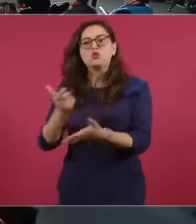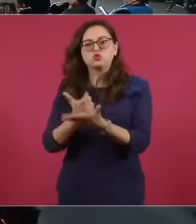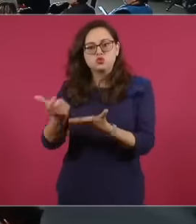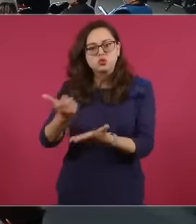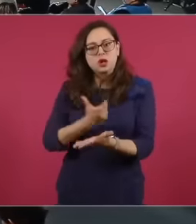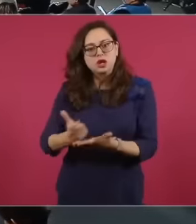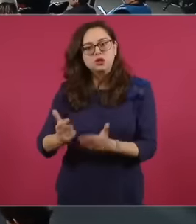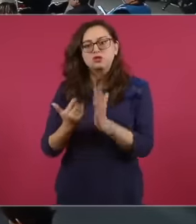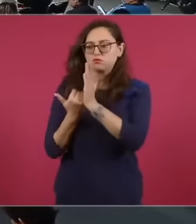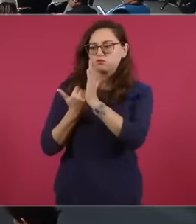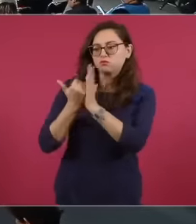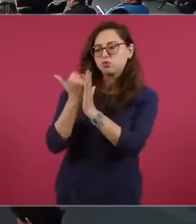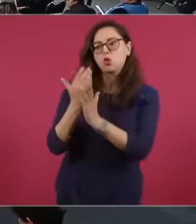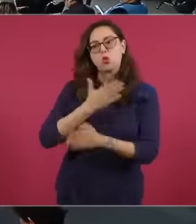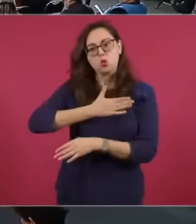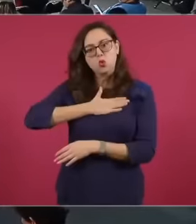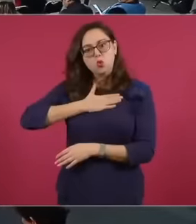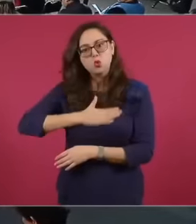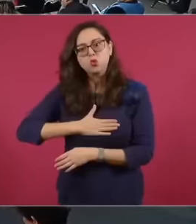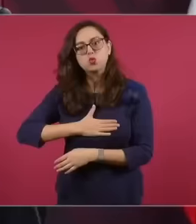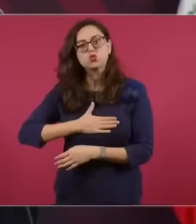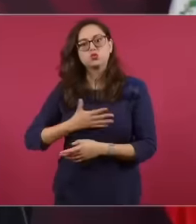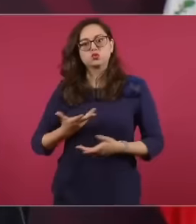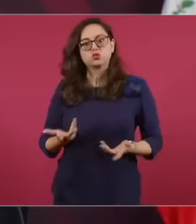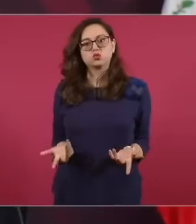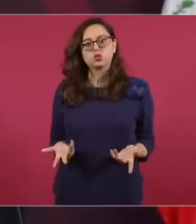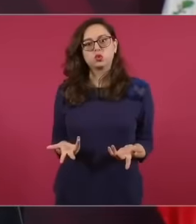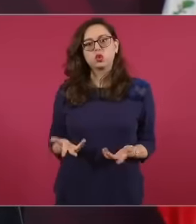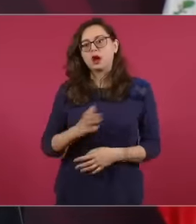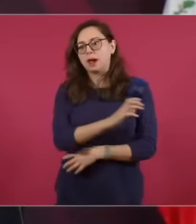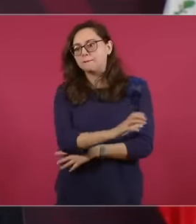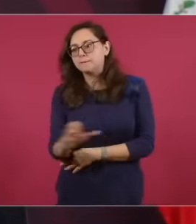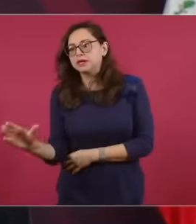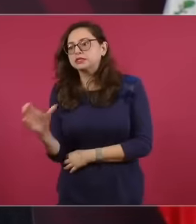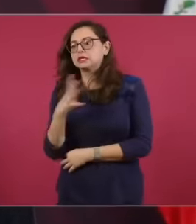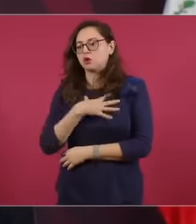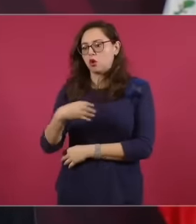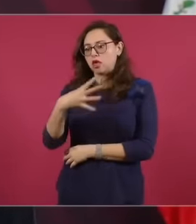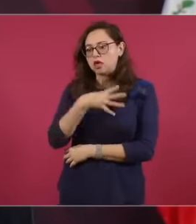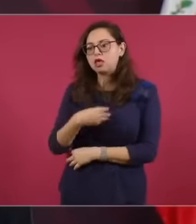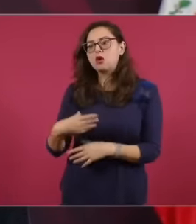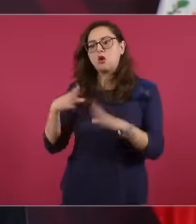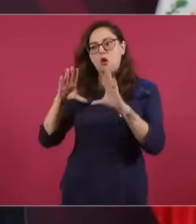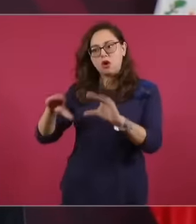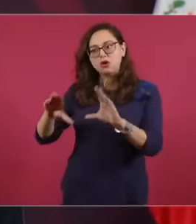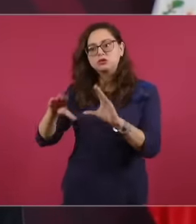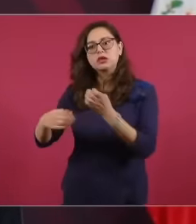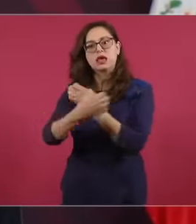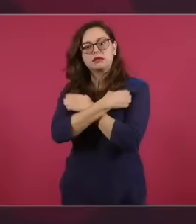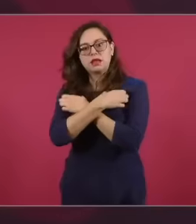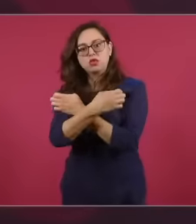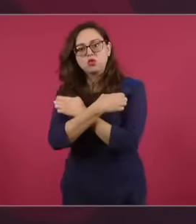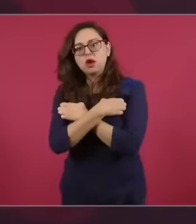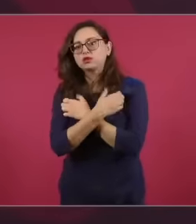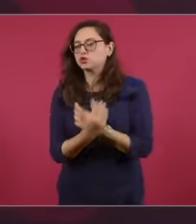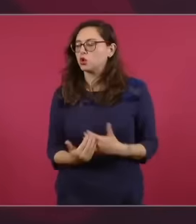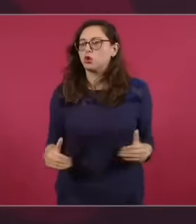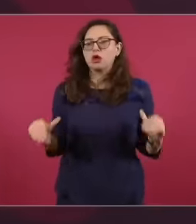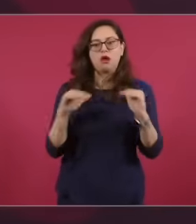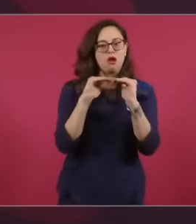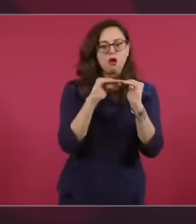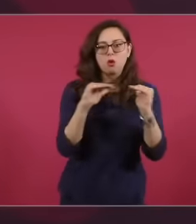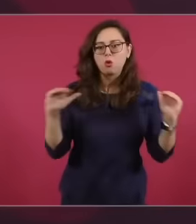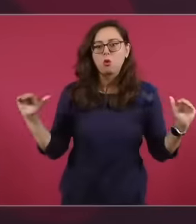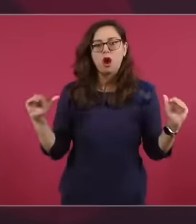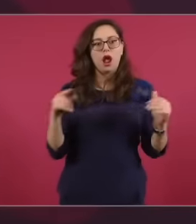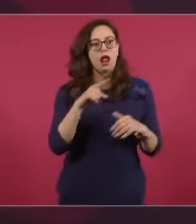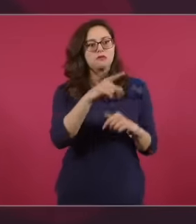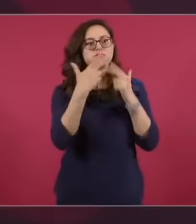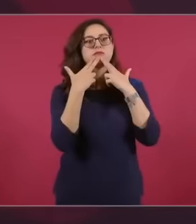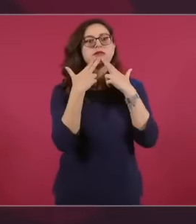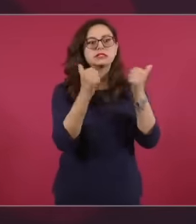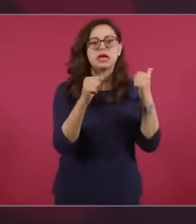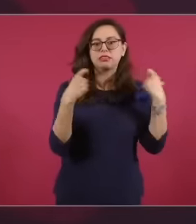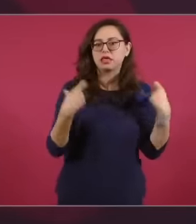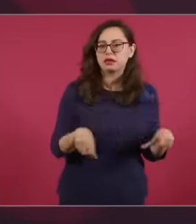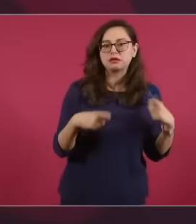raised s educate the son of the Peasant and the barretero the same as the son of the richest landowner that there are